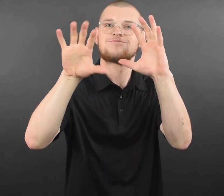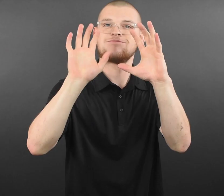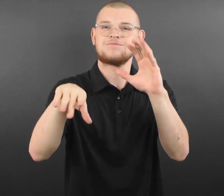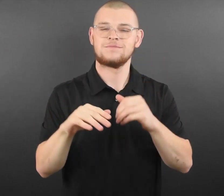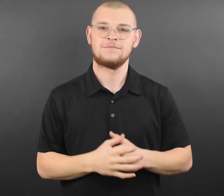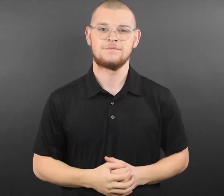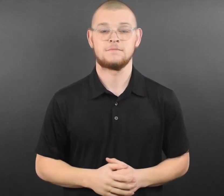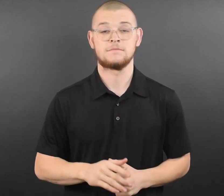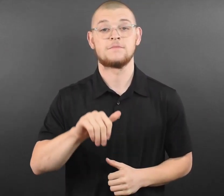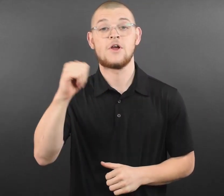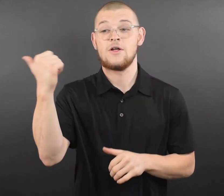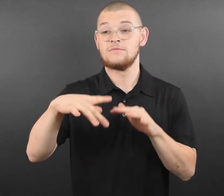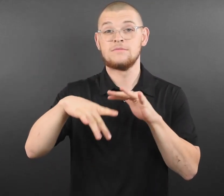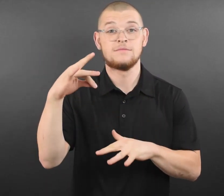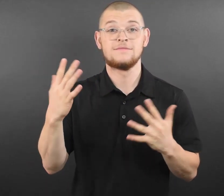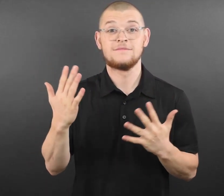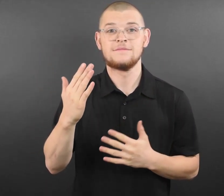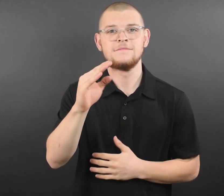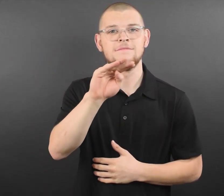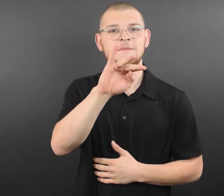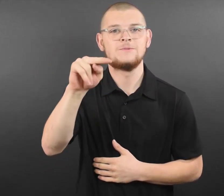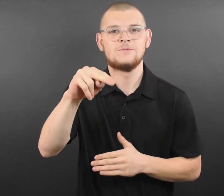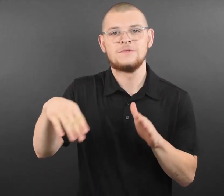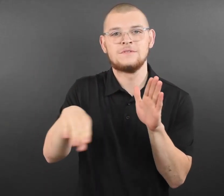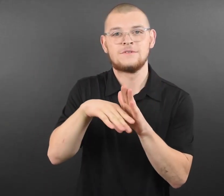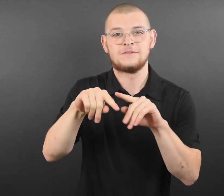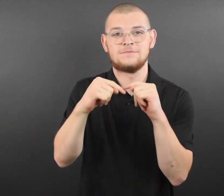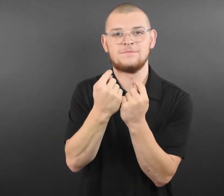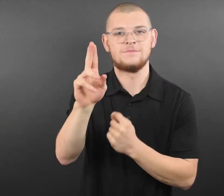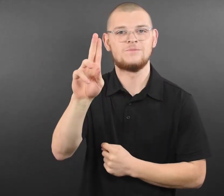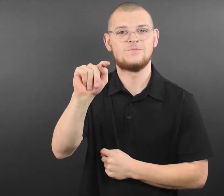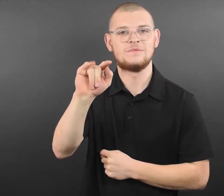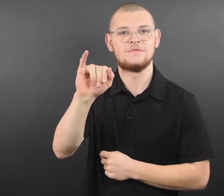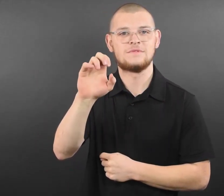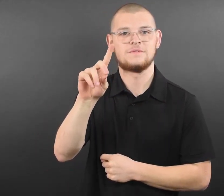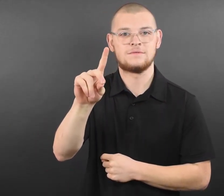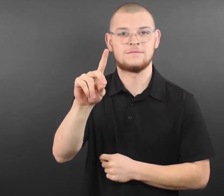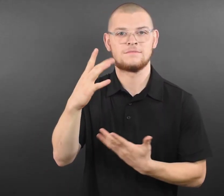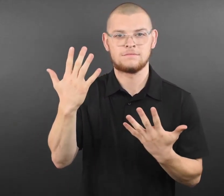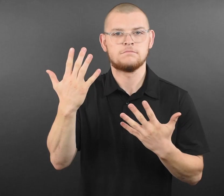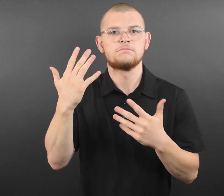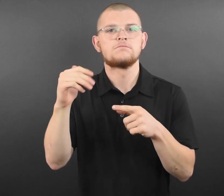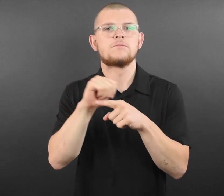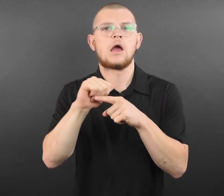● Minnesota United ● Training experience for you and